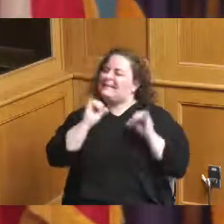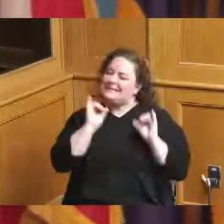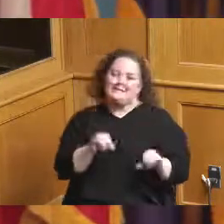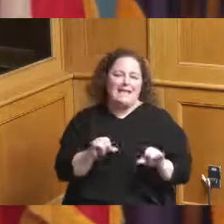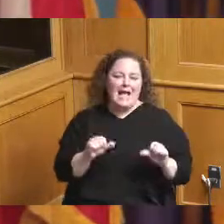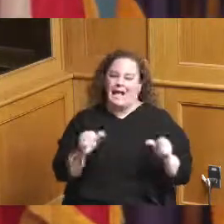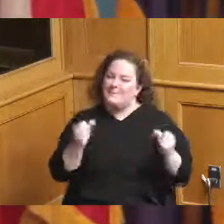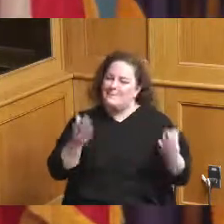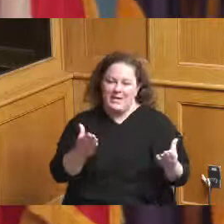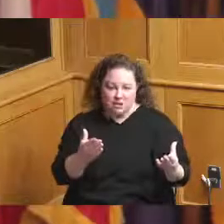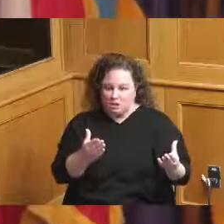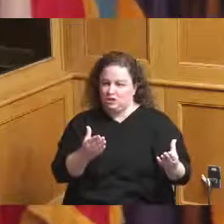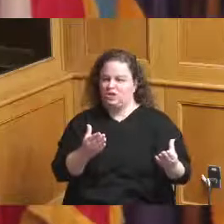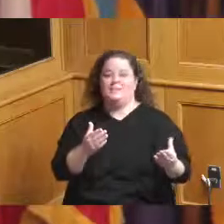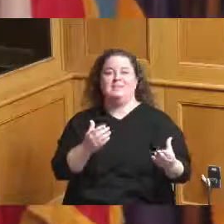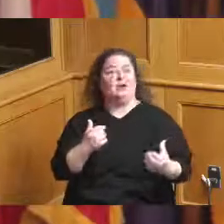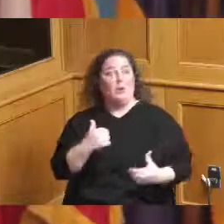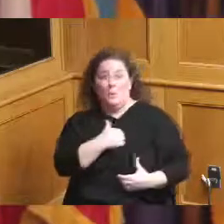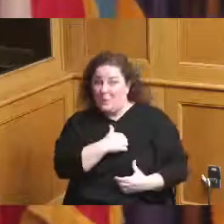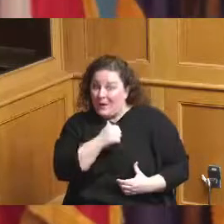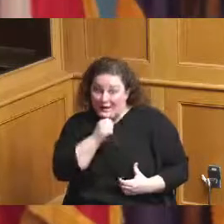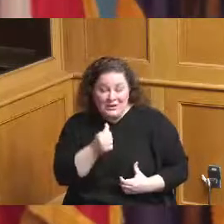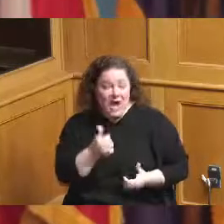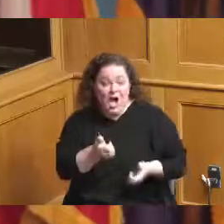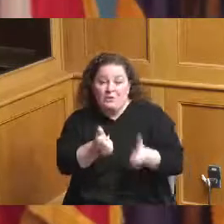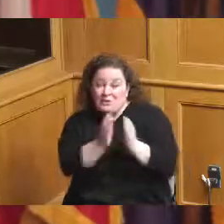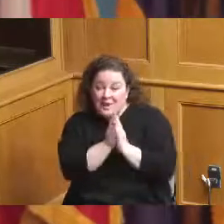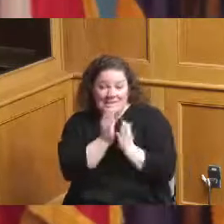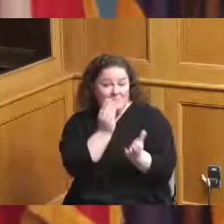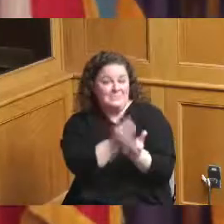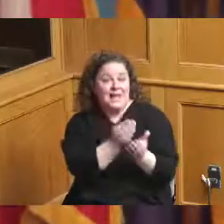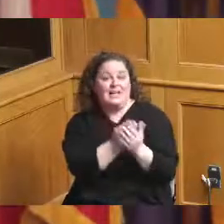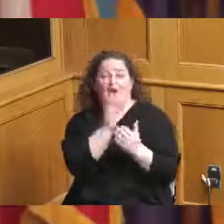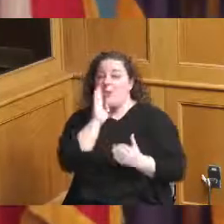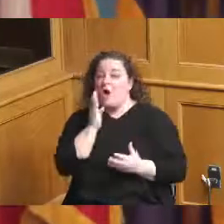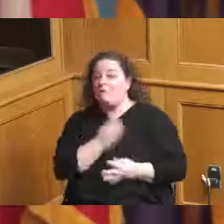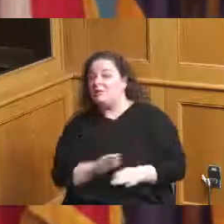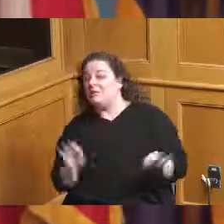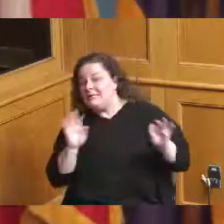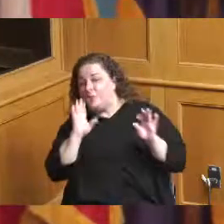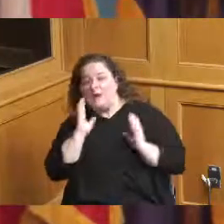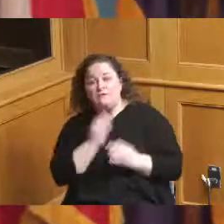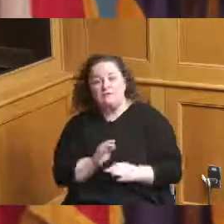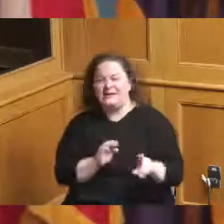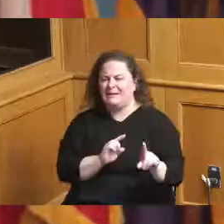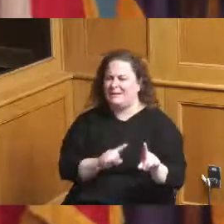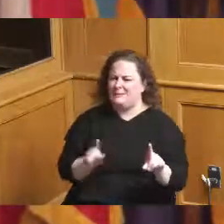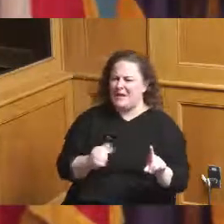we could do it for free so everybody loves that all free but we gave over the programming